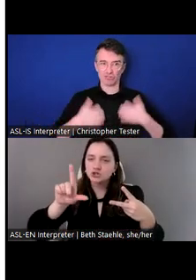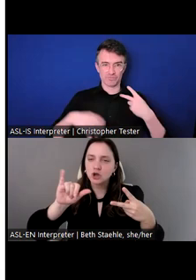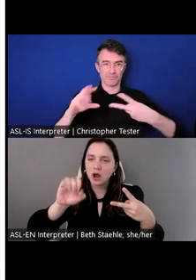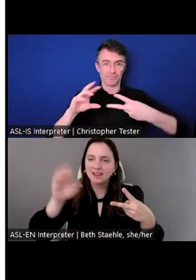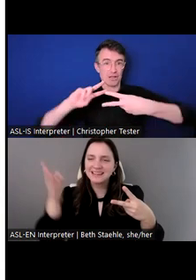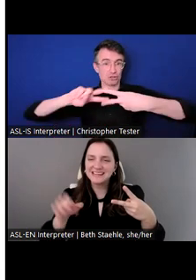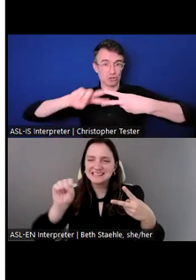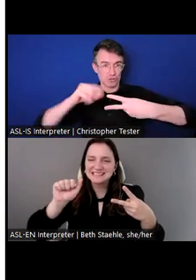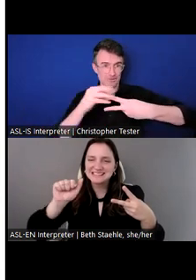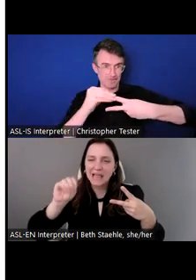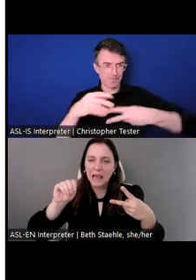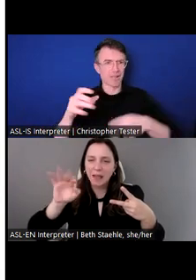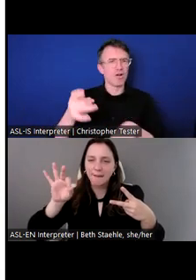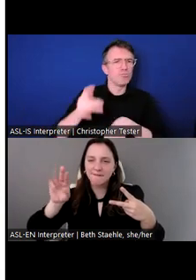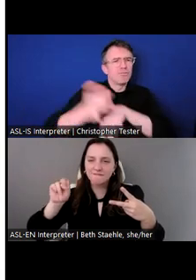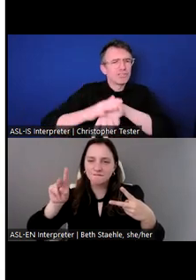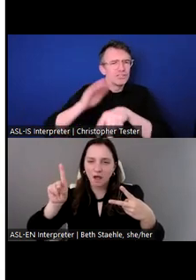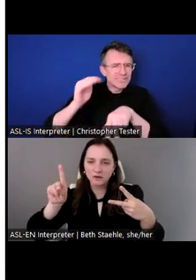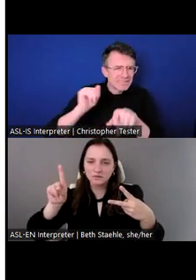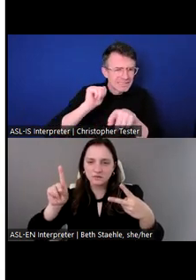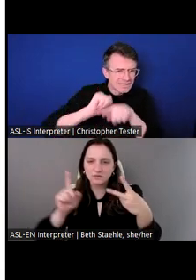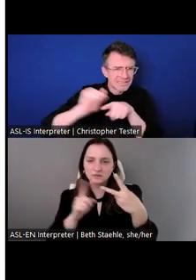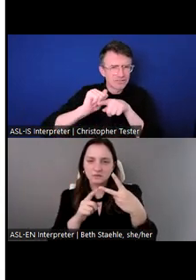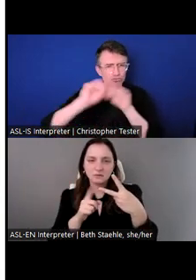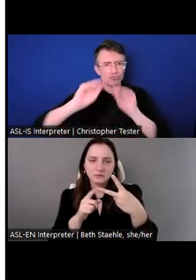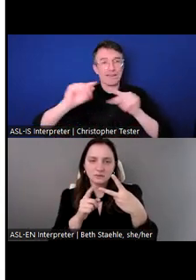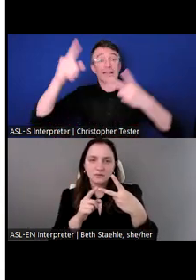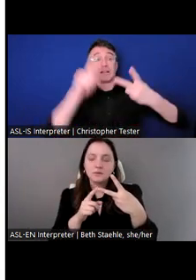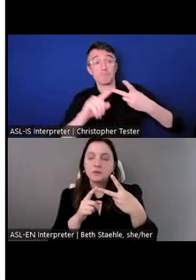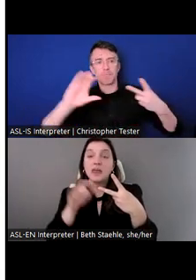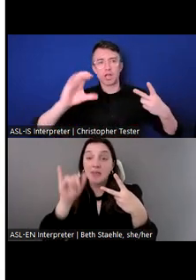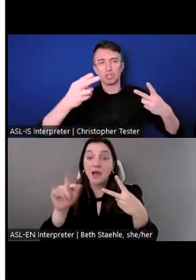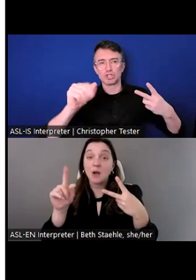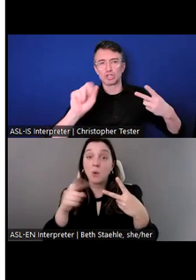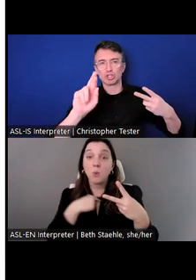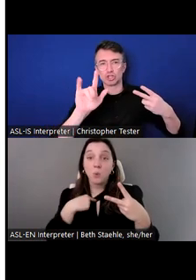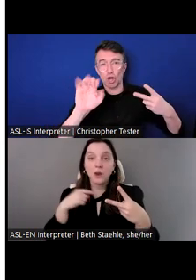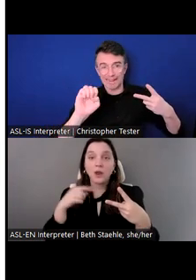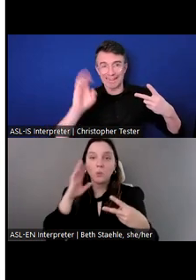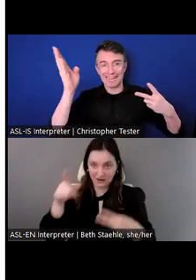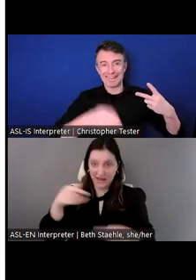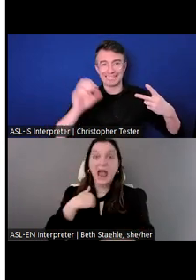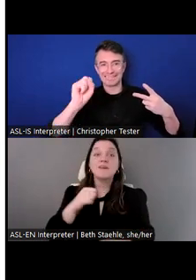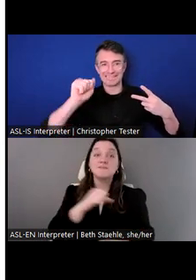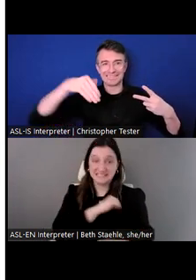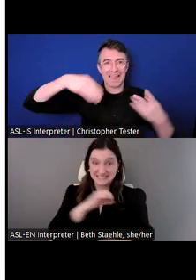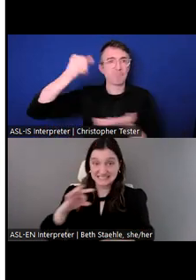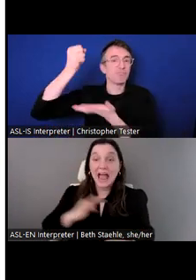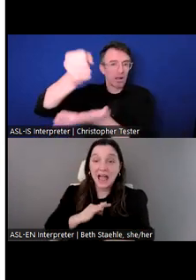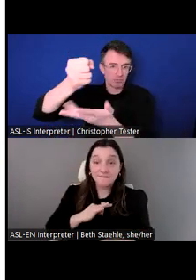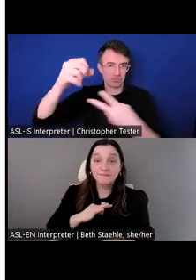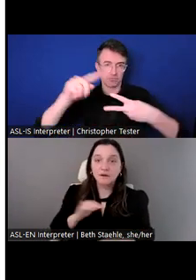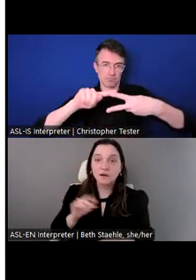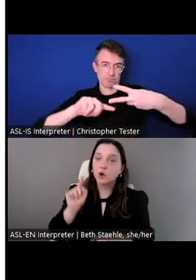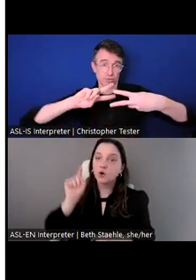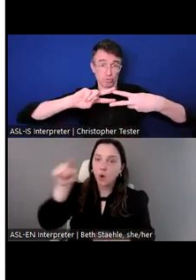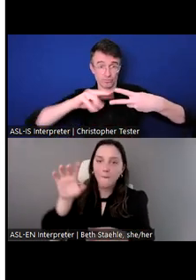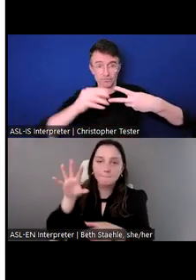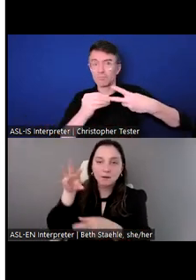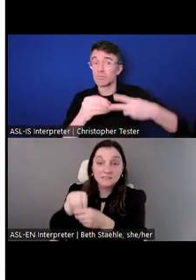Which is a program where we send staff selective staff to participate, and they get a chance